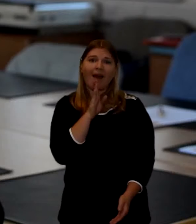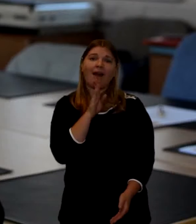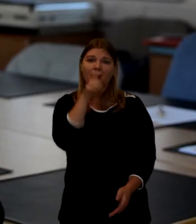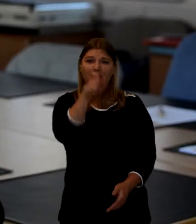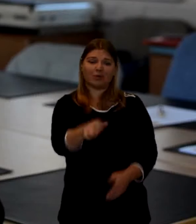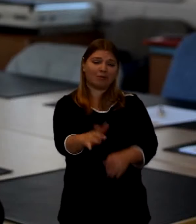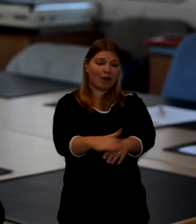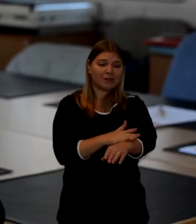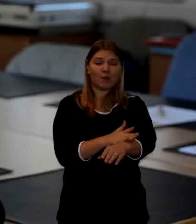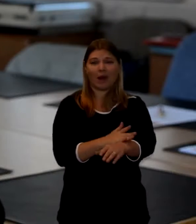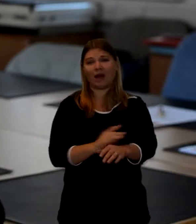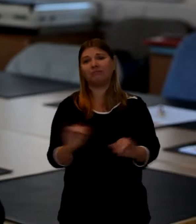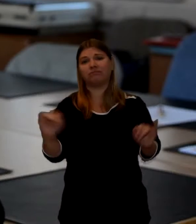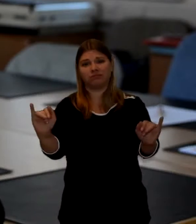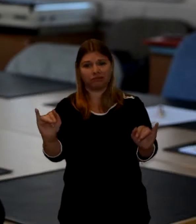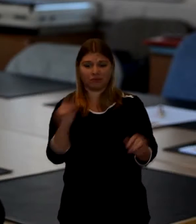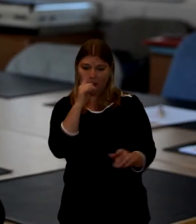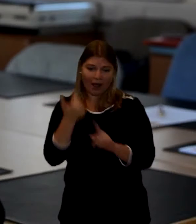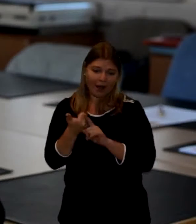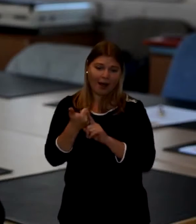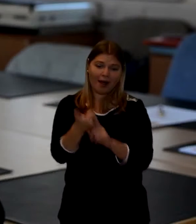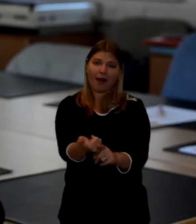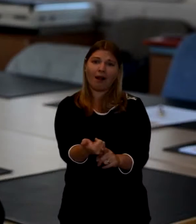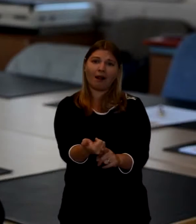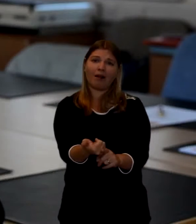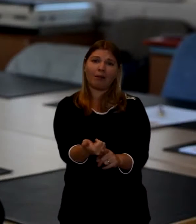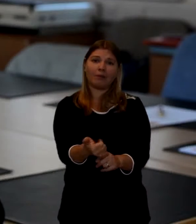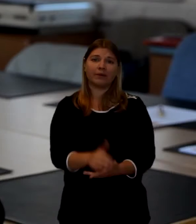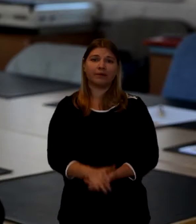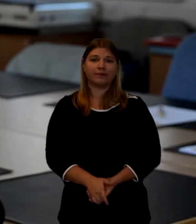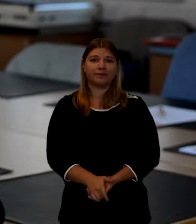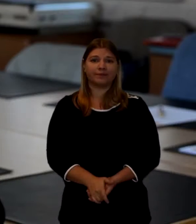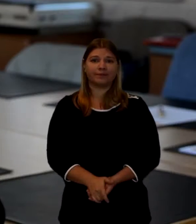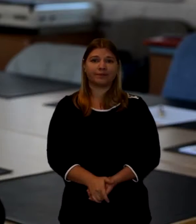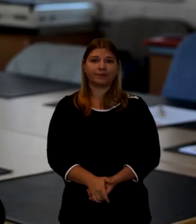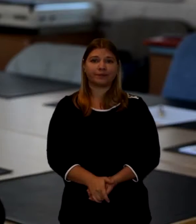It's you know it's a good thing to be able to help someone you know at that time